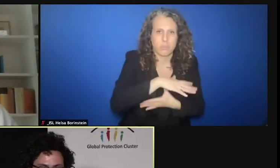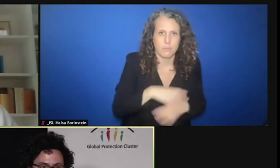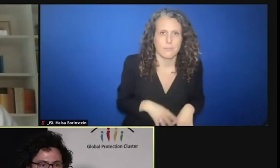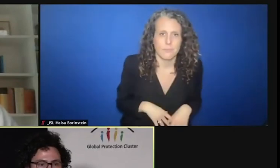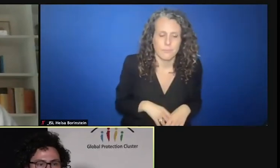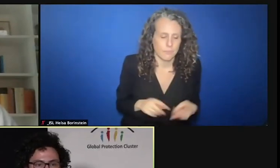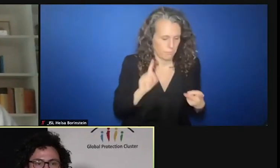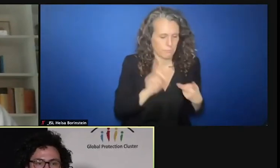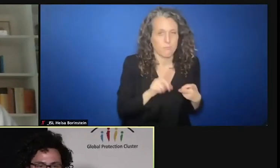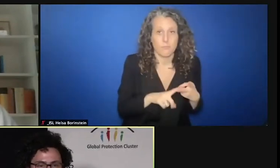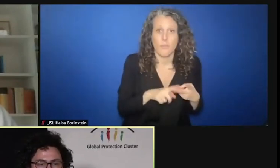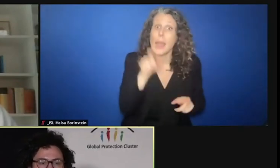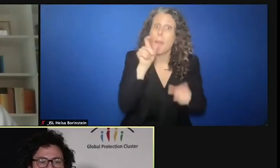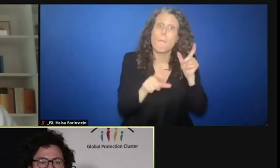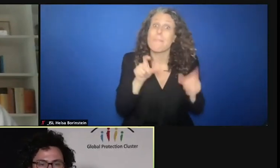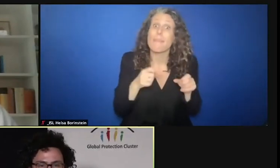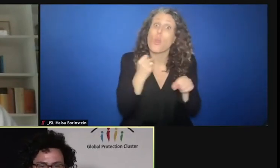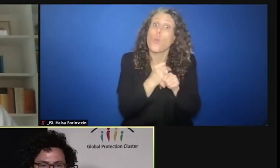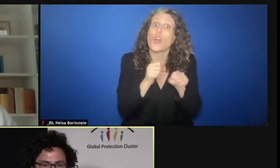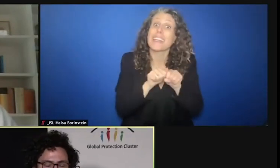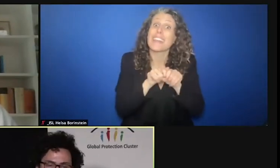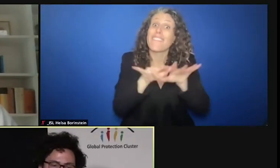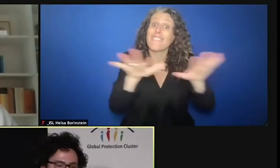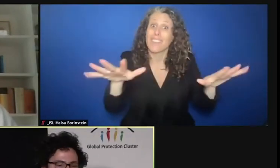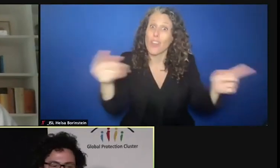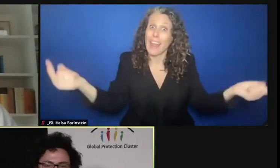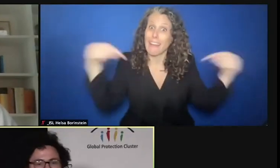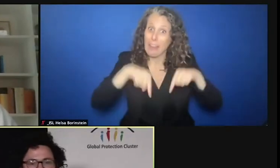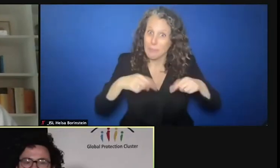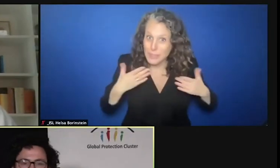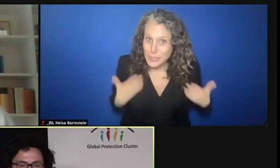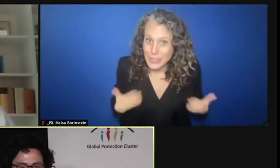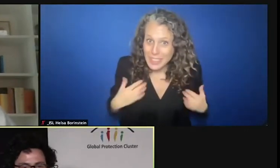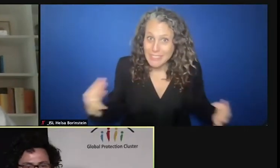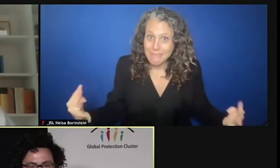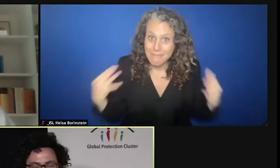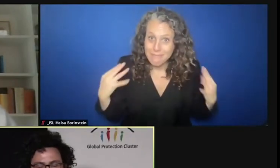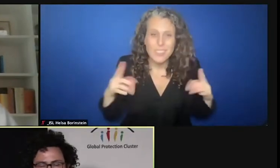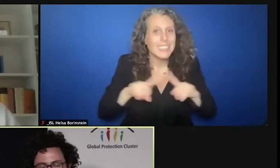that are today with us. To all the coordinators of the areas of responsibilities and specialization.